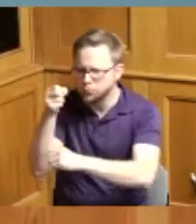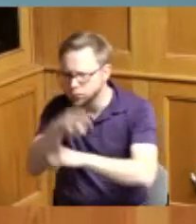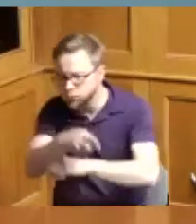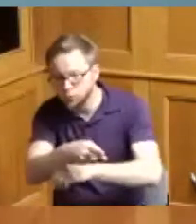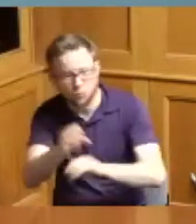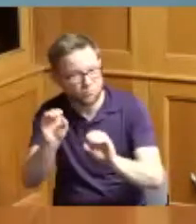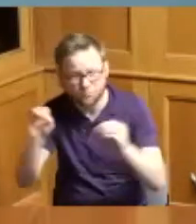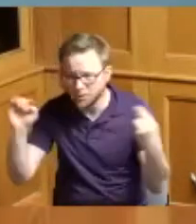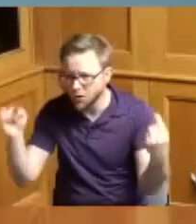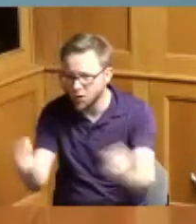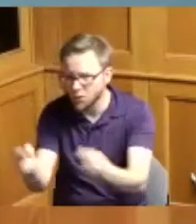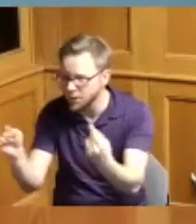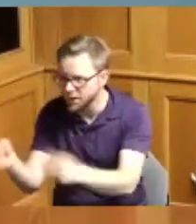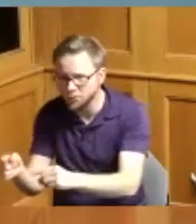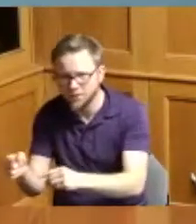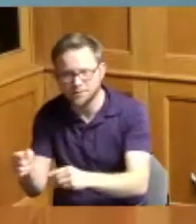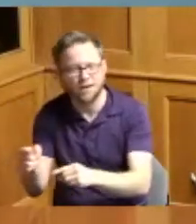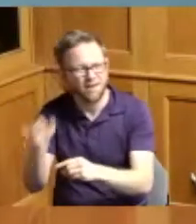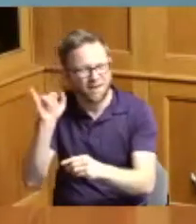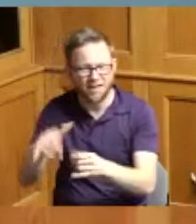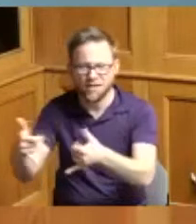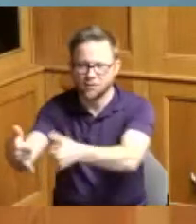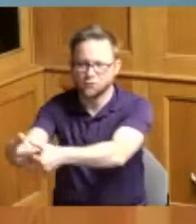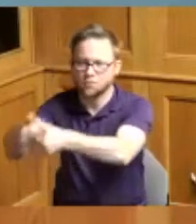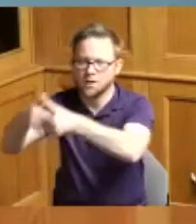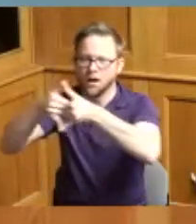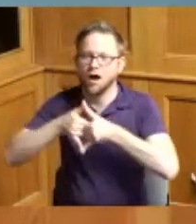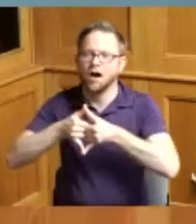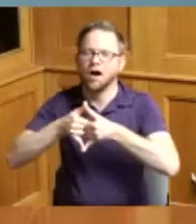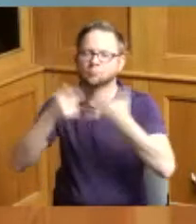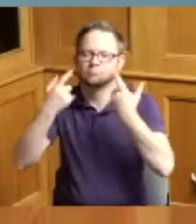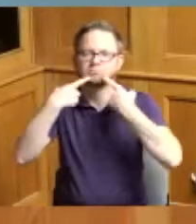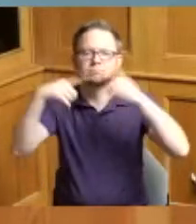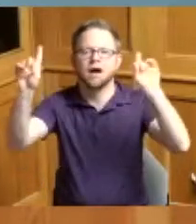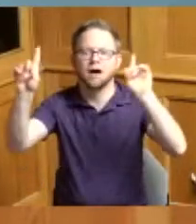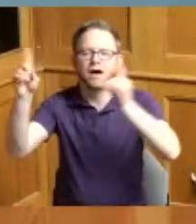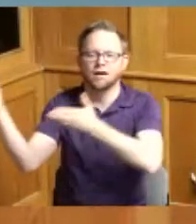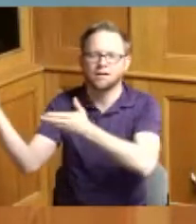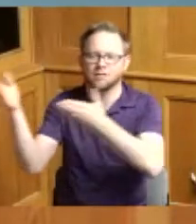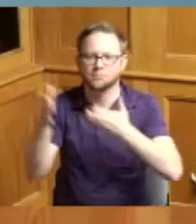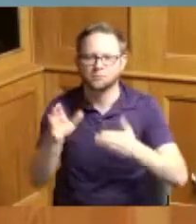bring the hardware home back home to us so if you could take a moment of silence